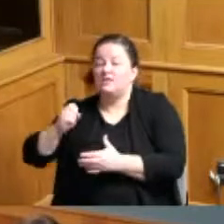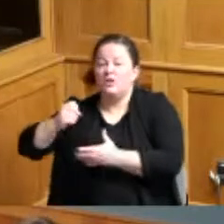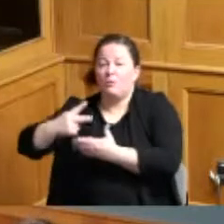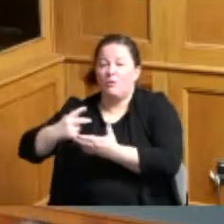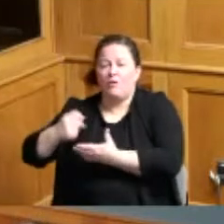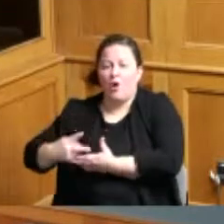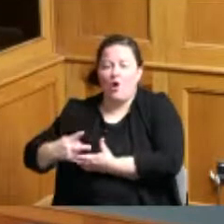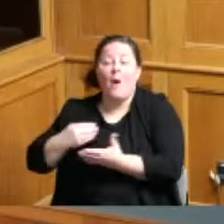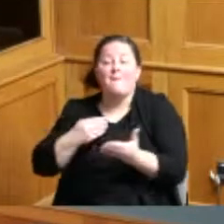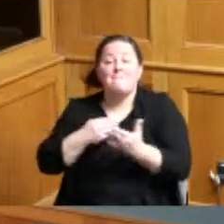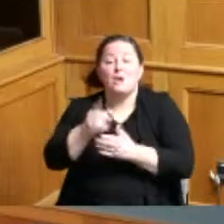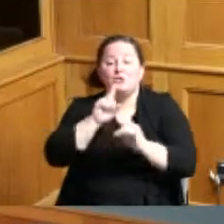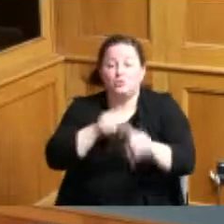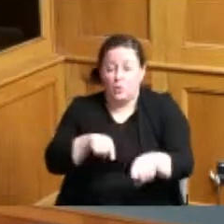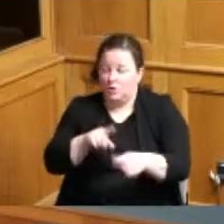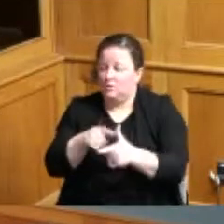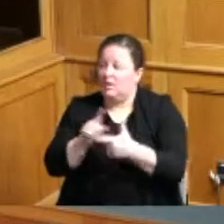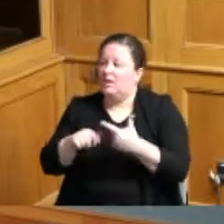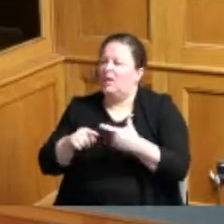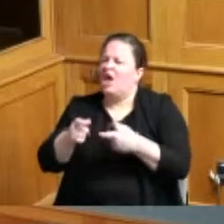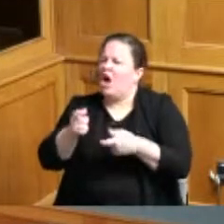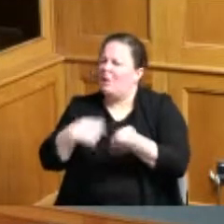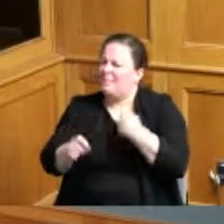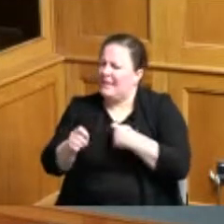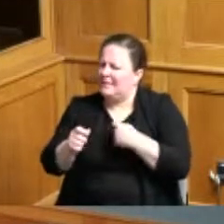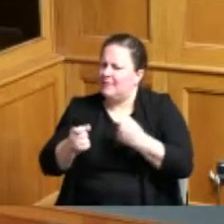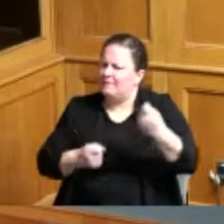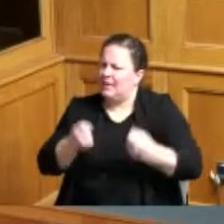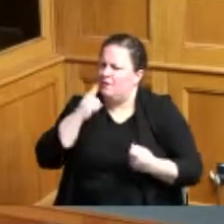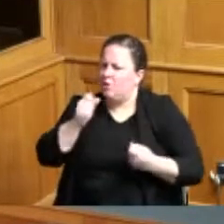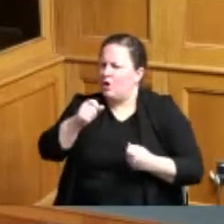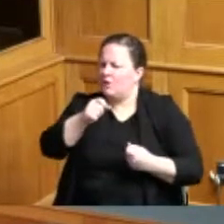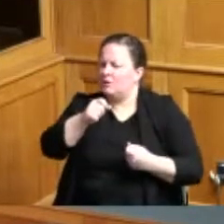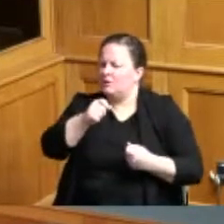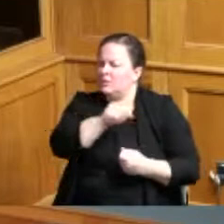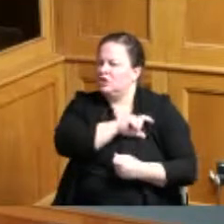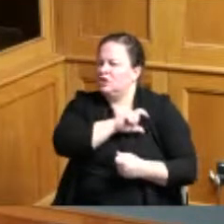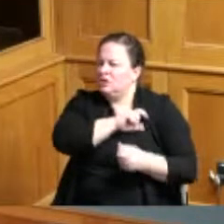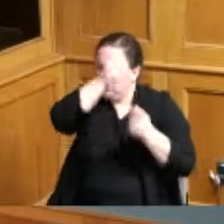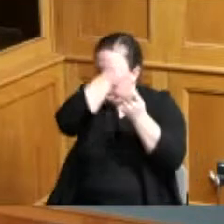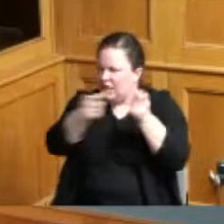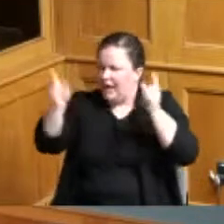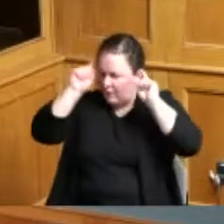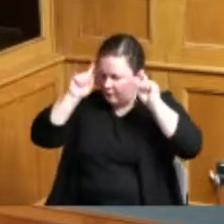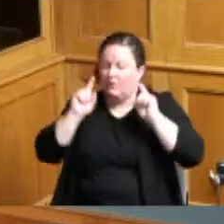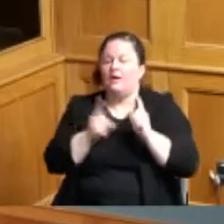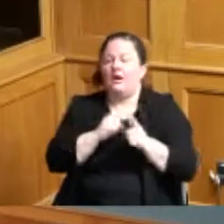a replacement vehicle for the Sheriff and one budget adjustment under environmental